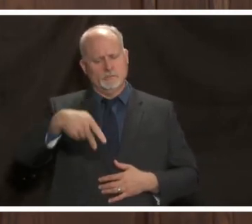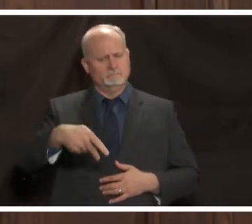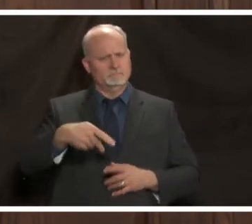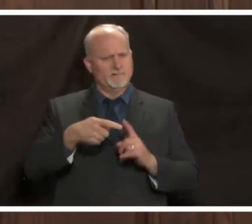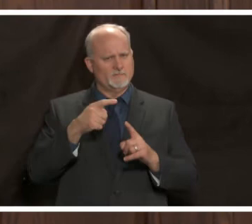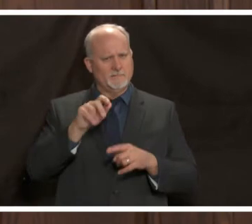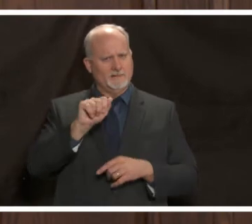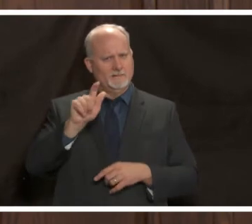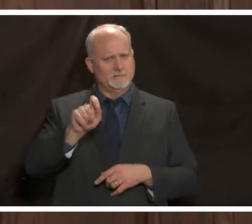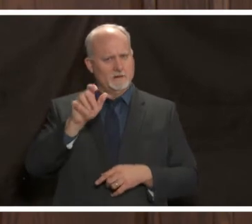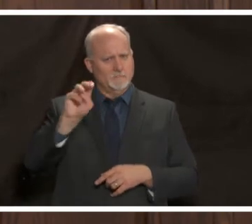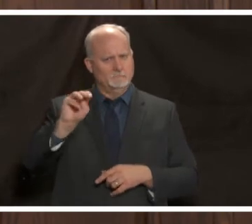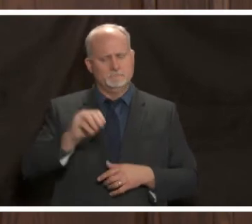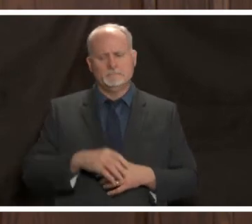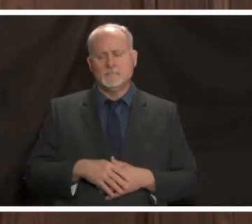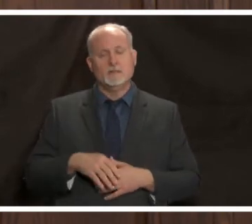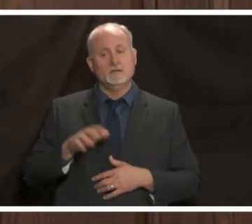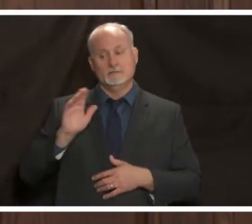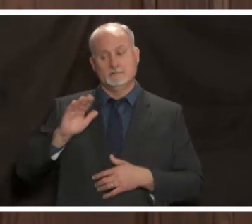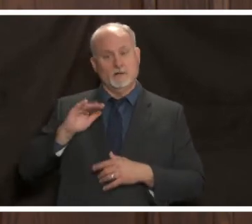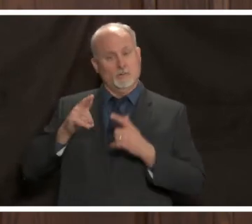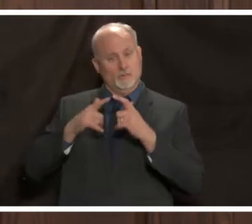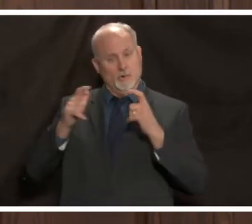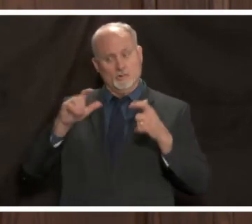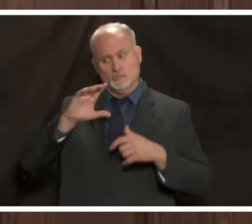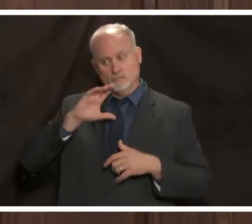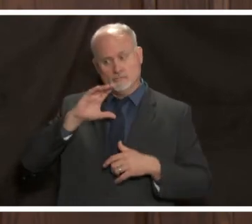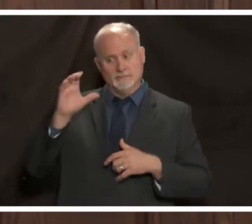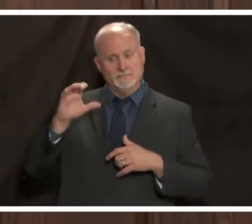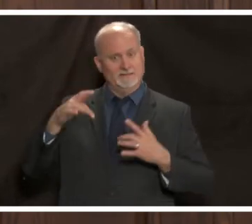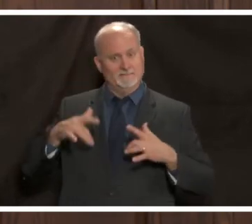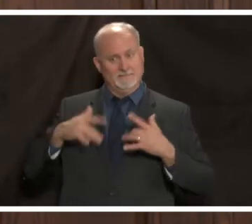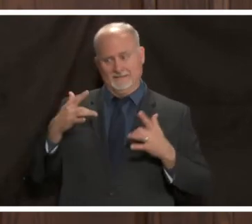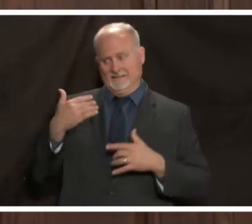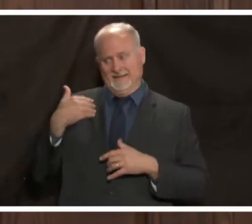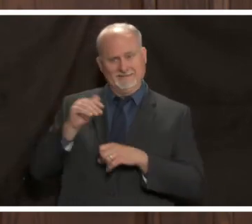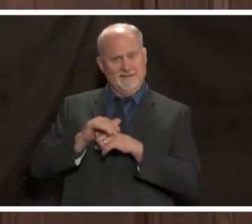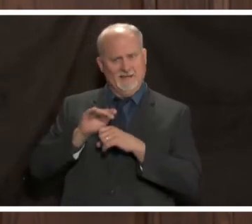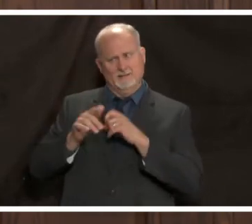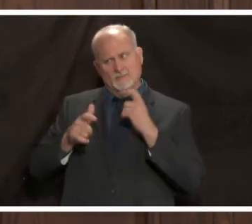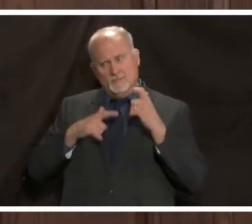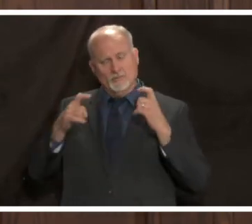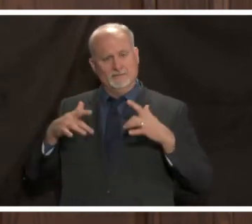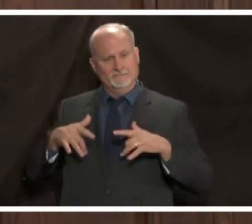there was a large christmas season event held in south alabama last night um where a large crowd